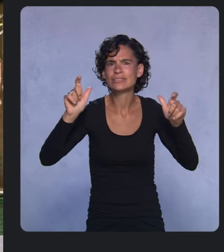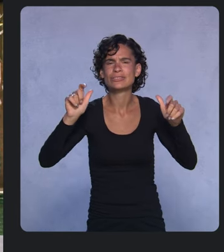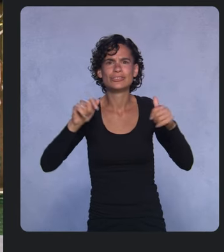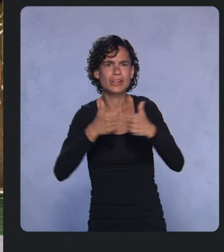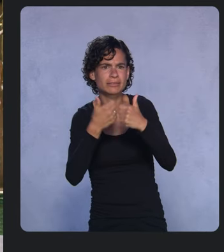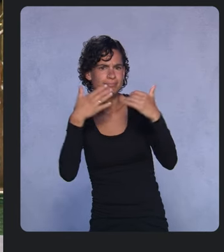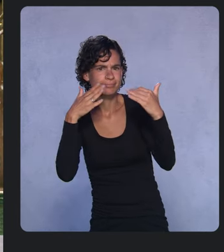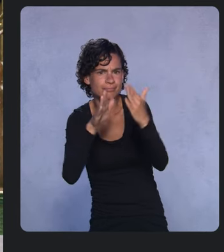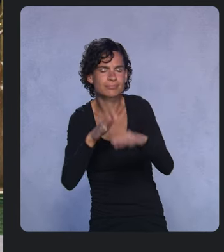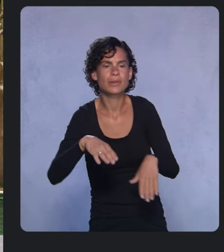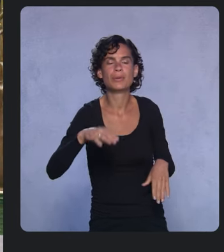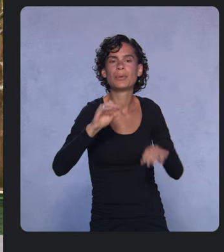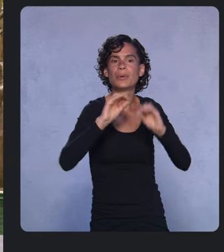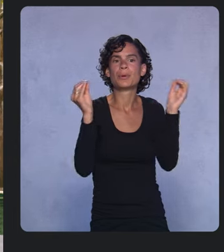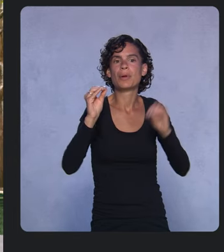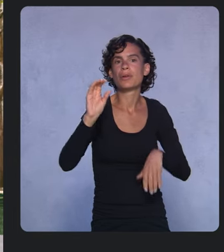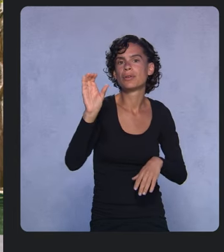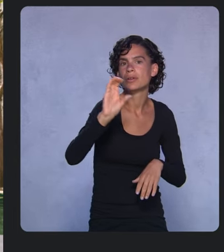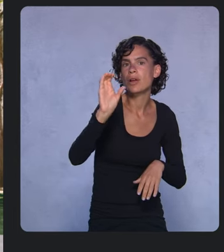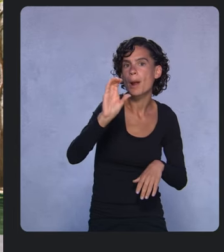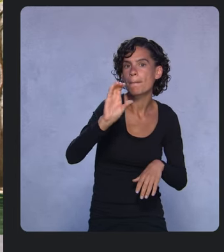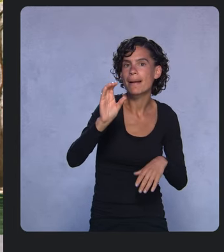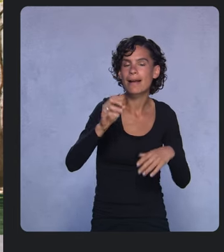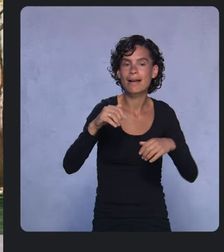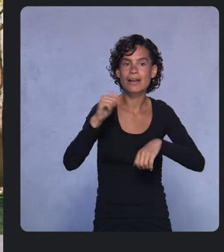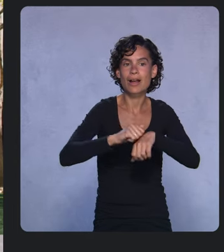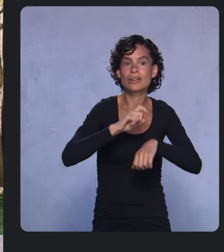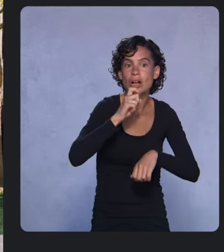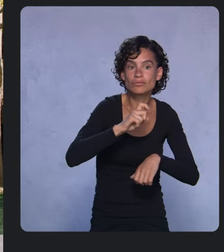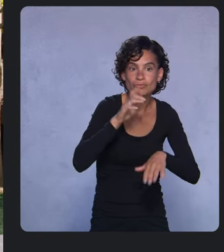to making everything from office buildings to pet food more sustainable.